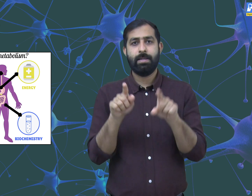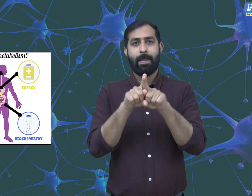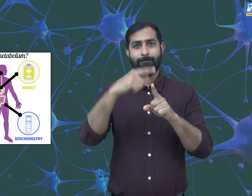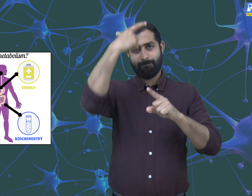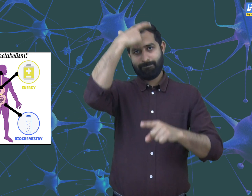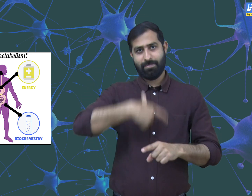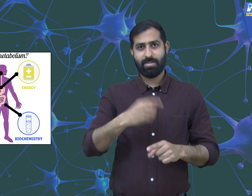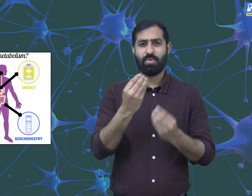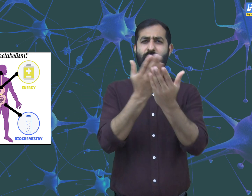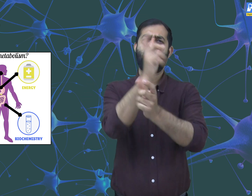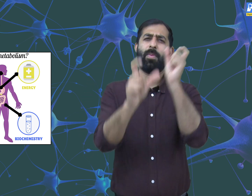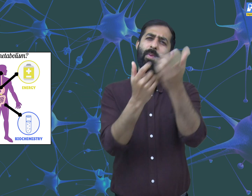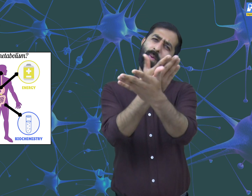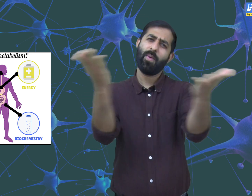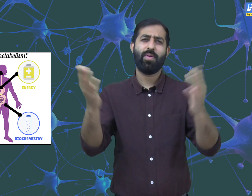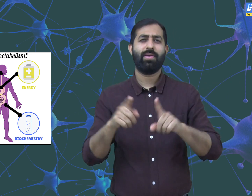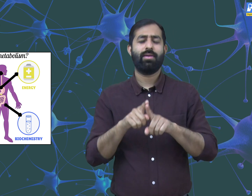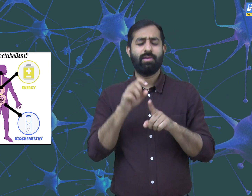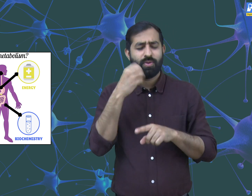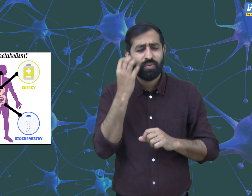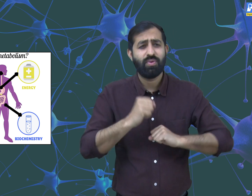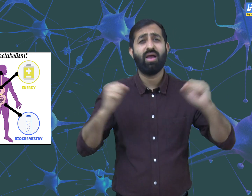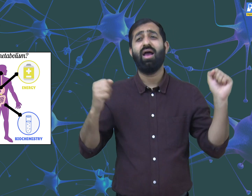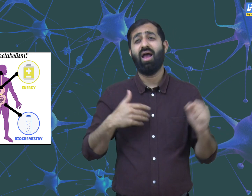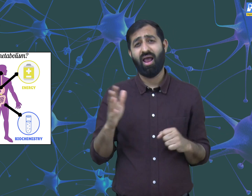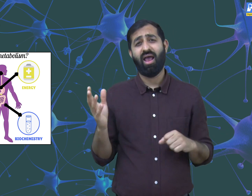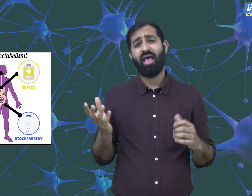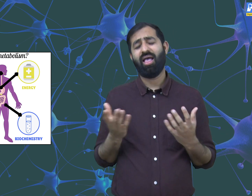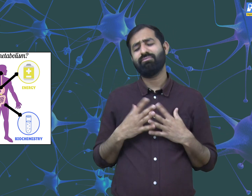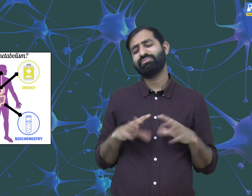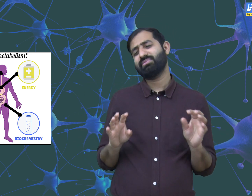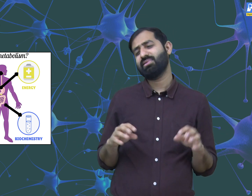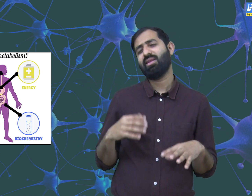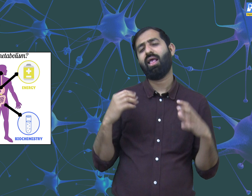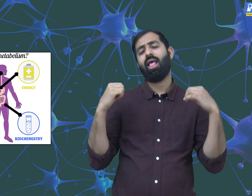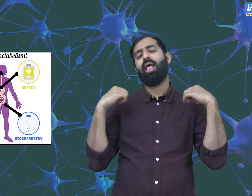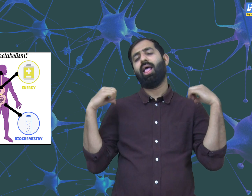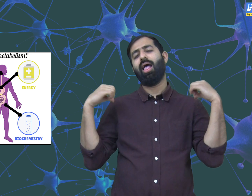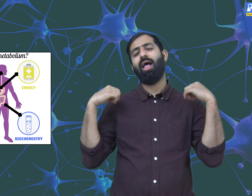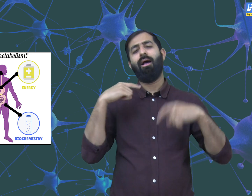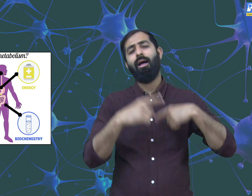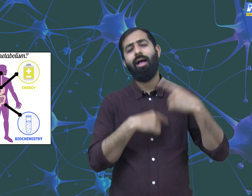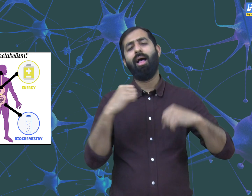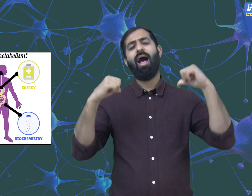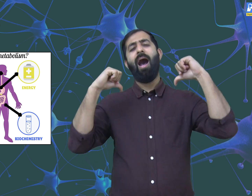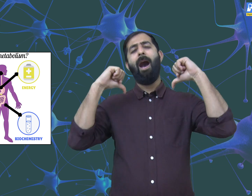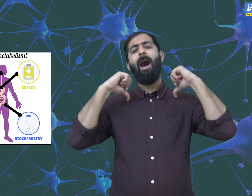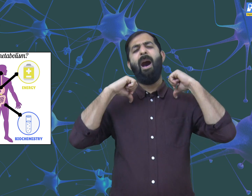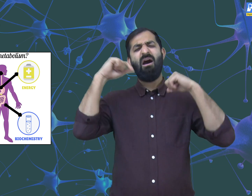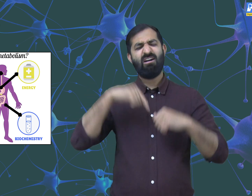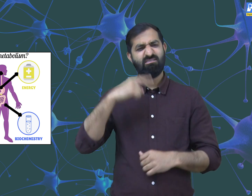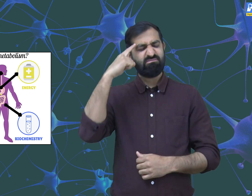Some people do not exercise regularly due to laziness